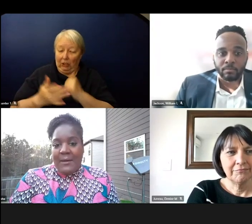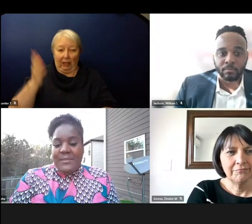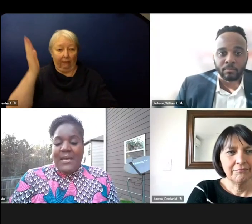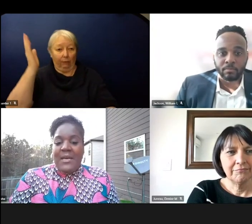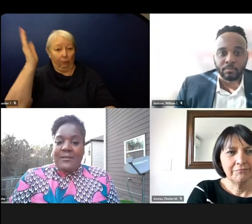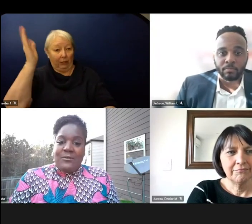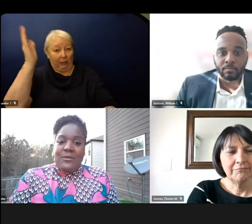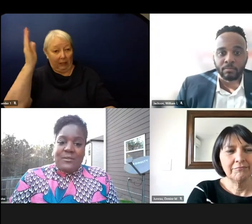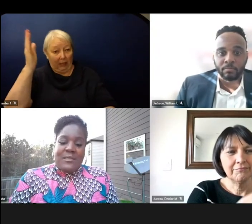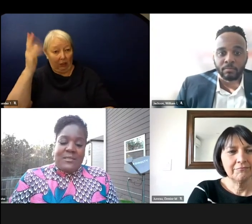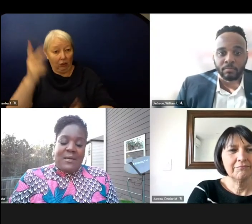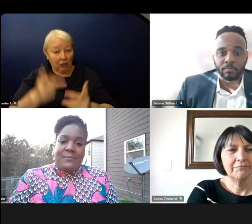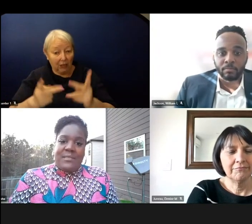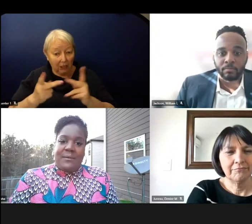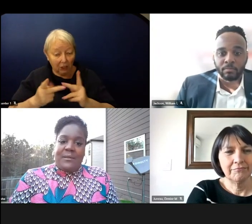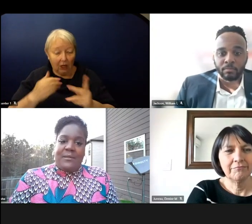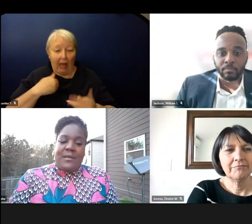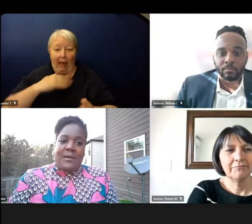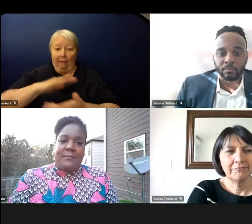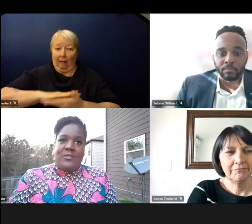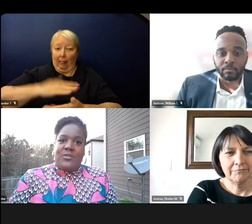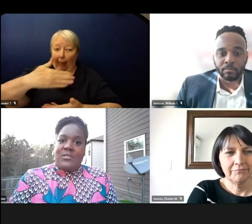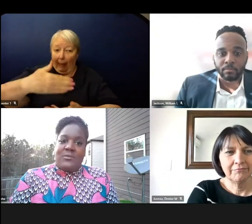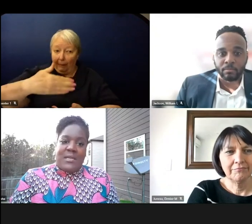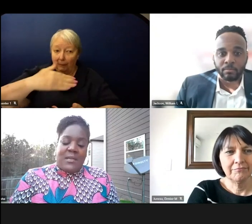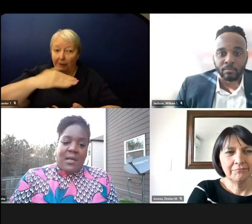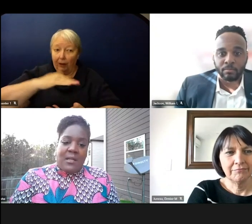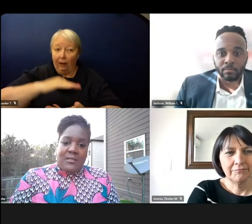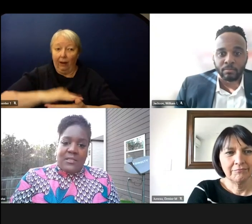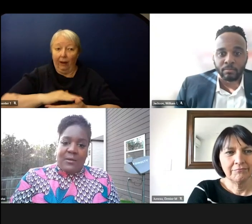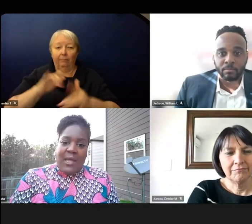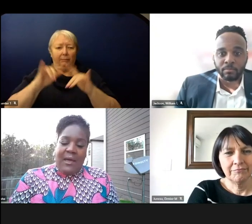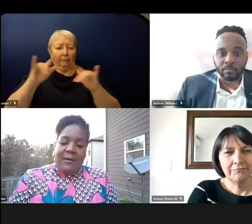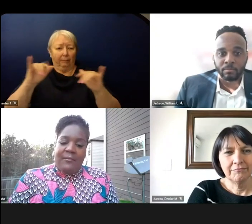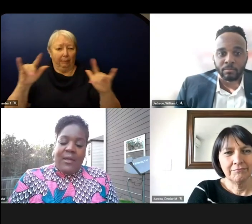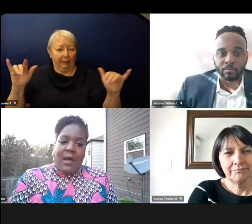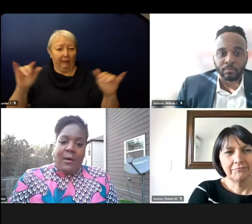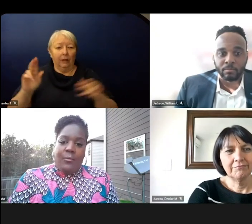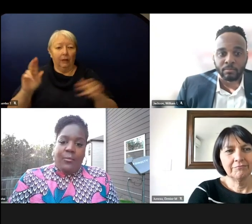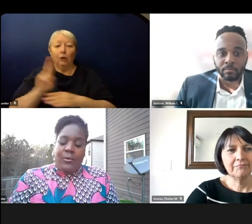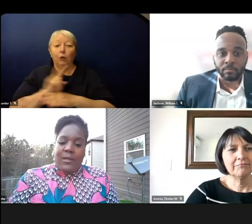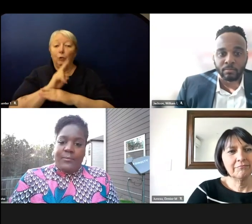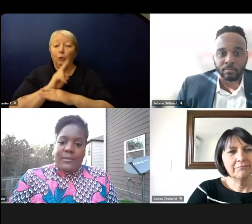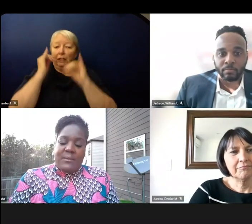So using some of the instructional technology that we have we're really helping to support our